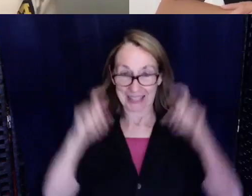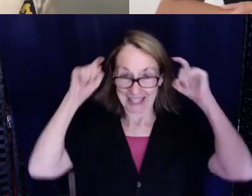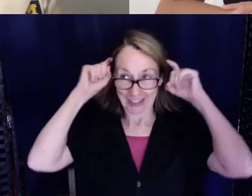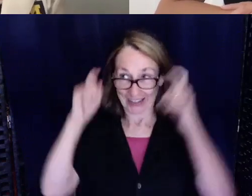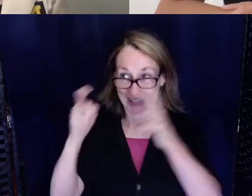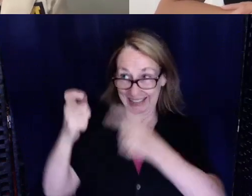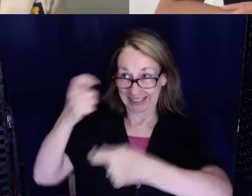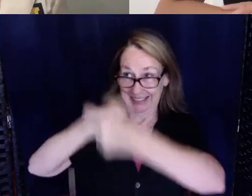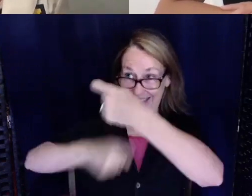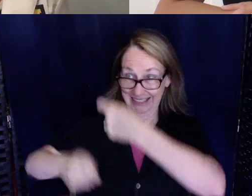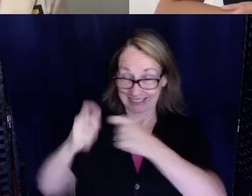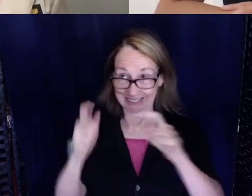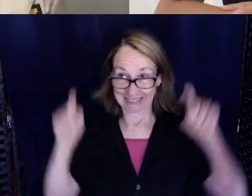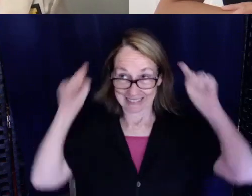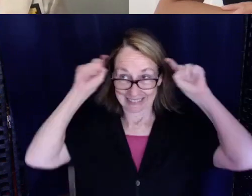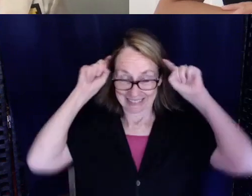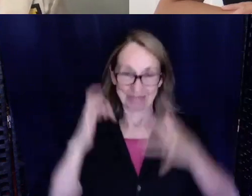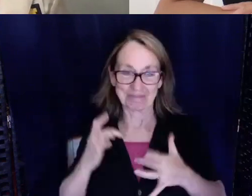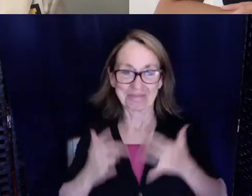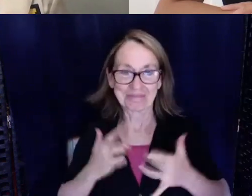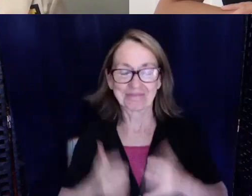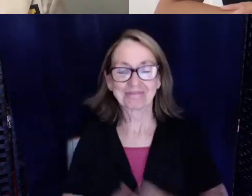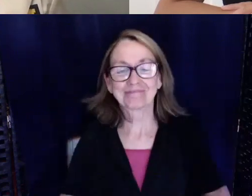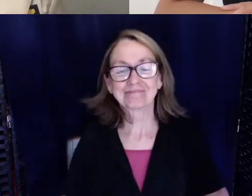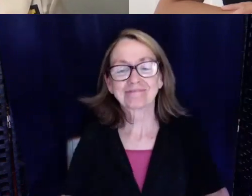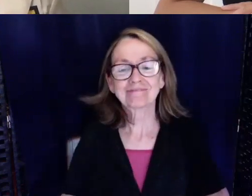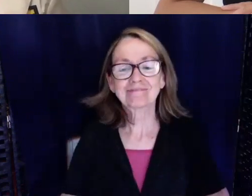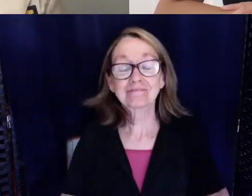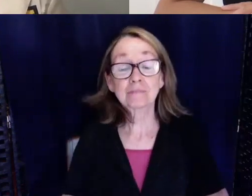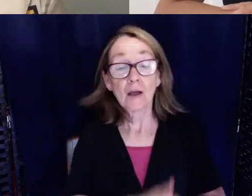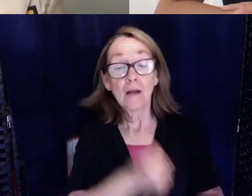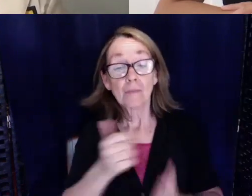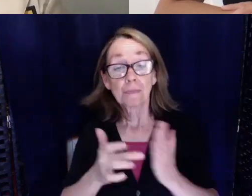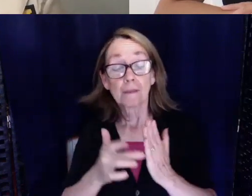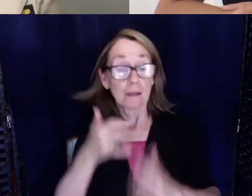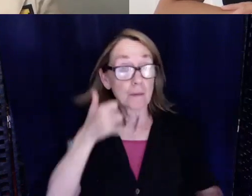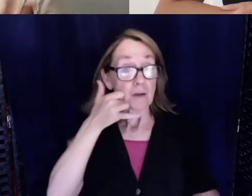Other technology? I talked about my phone it's just a